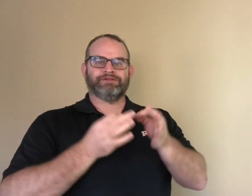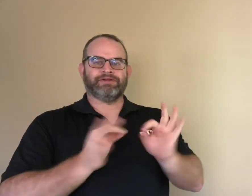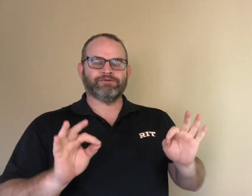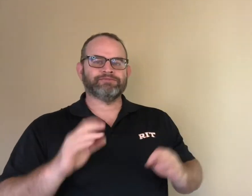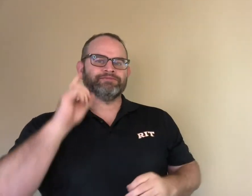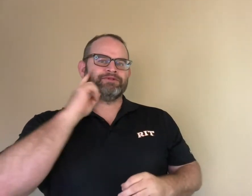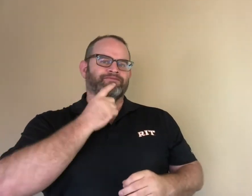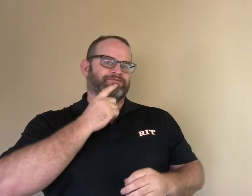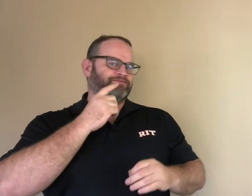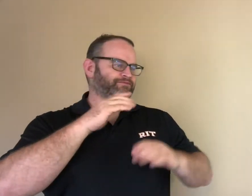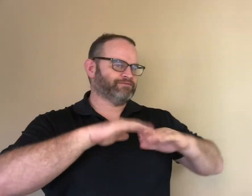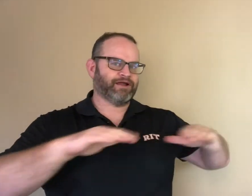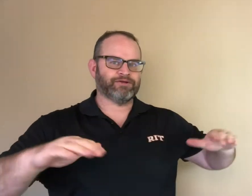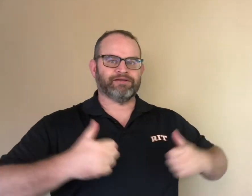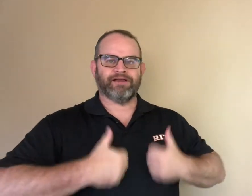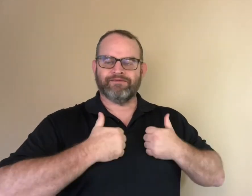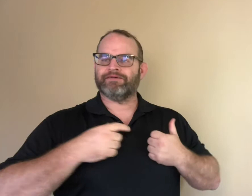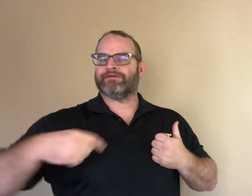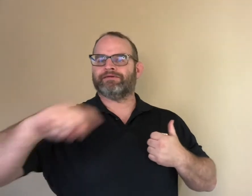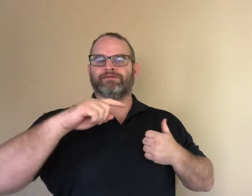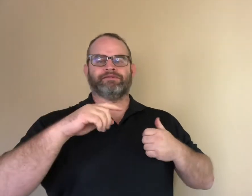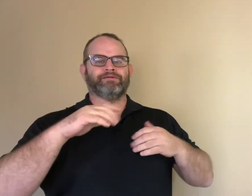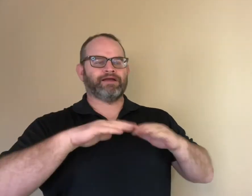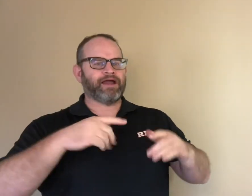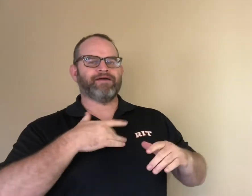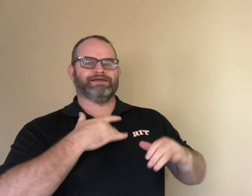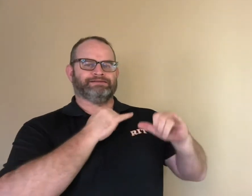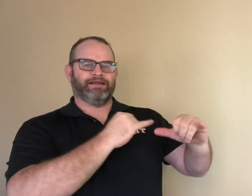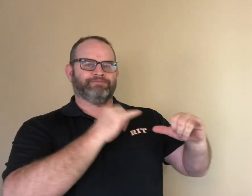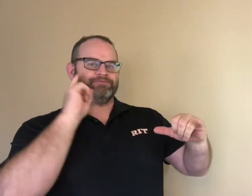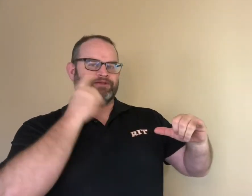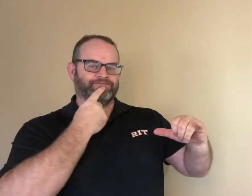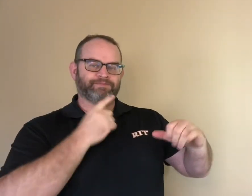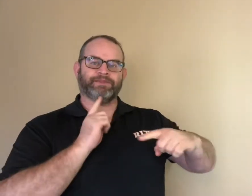including sign language and the sense of DEAF-SAME.